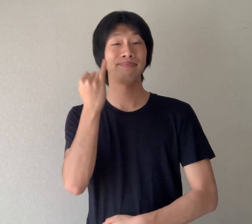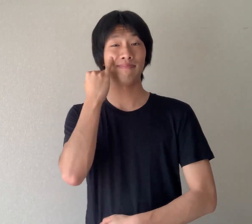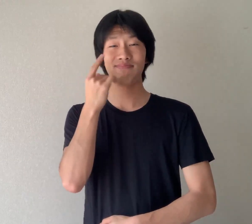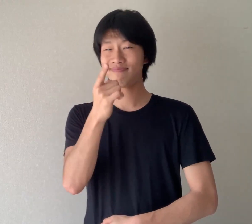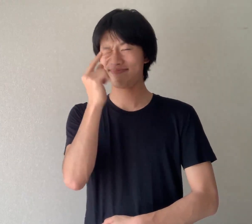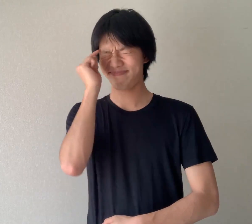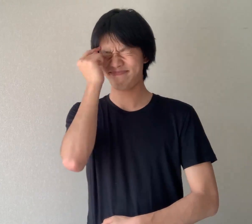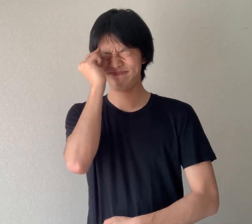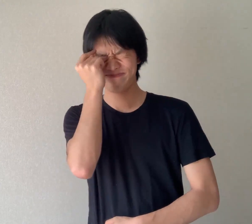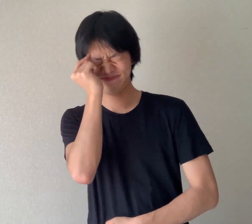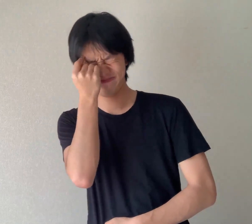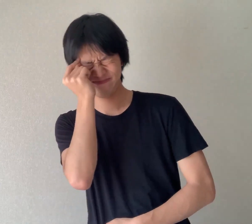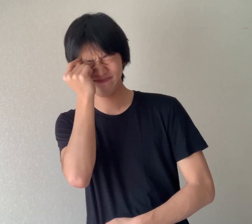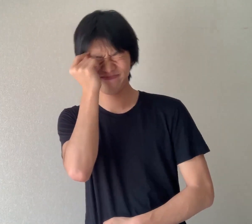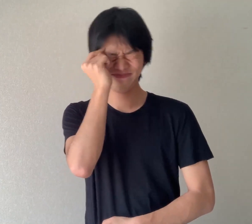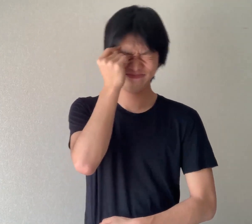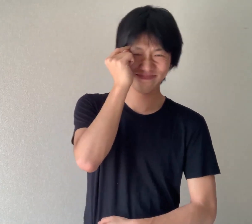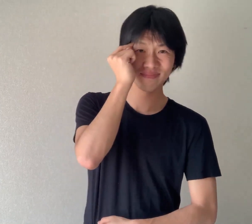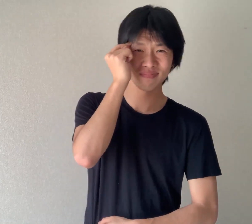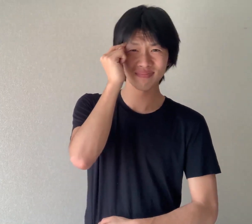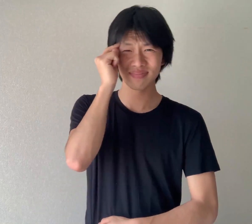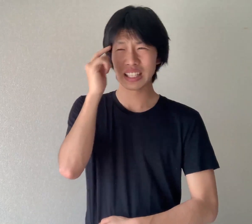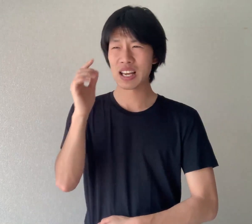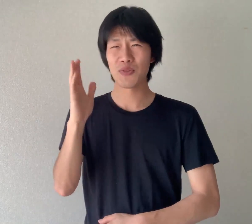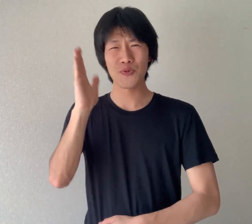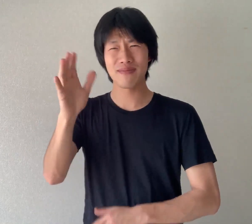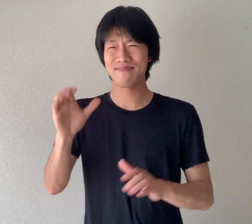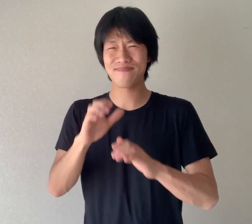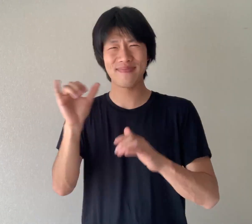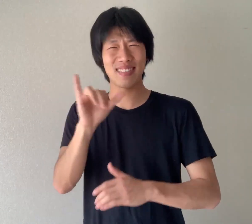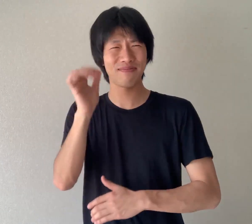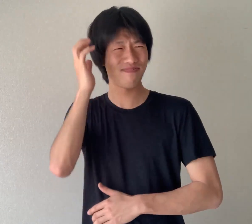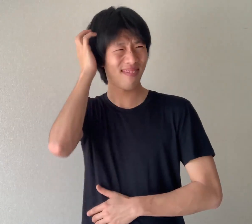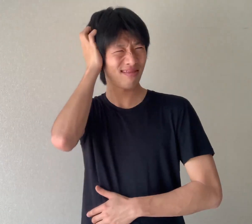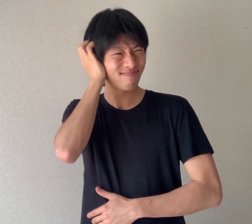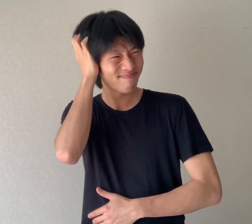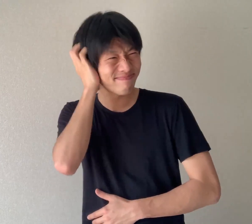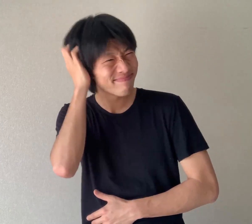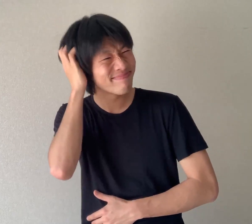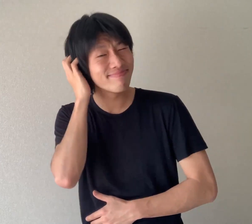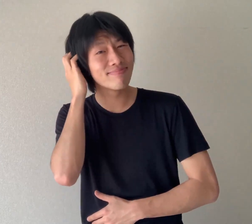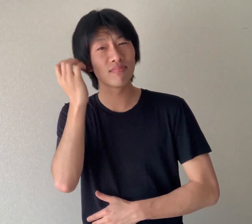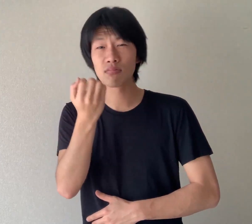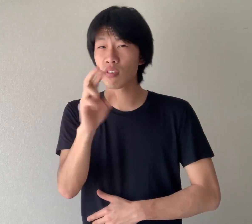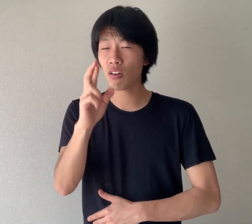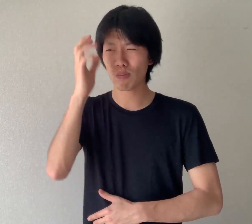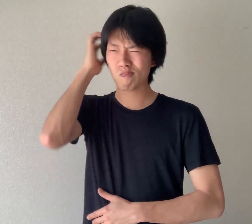If you think hard, you will act like... or